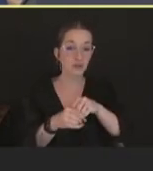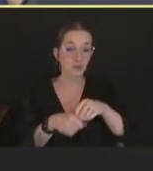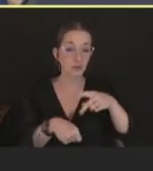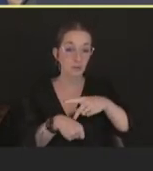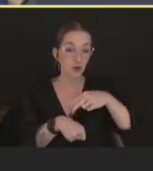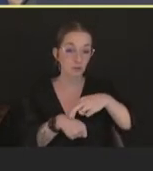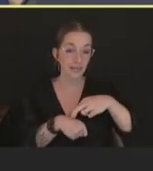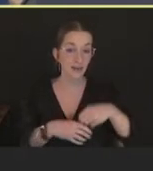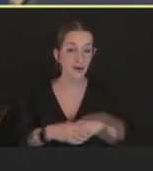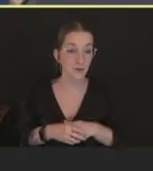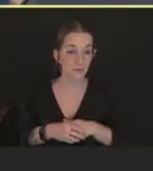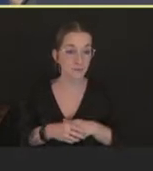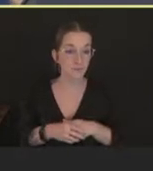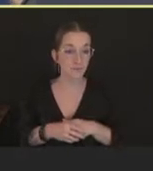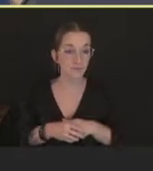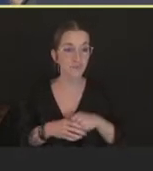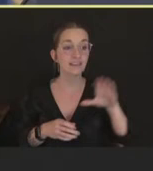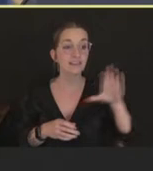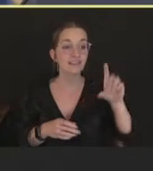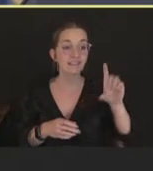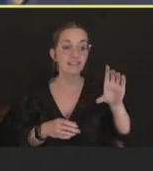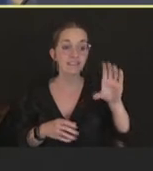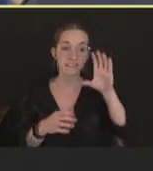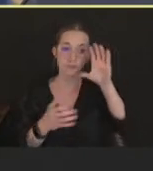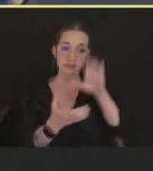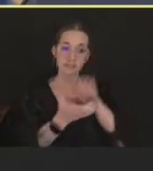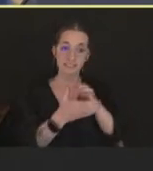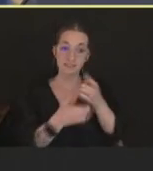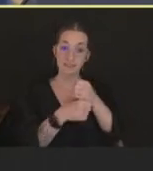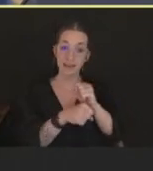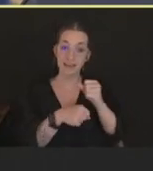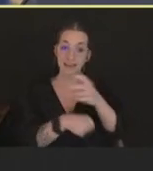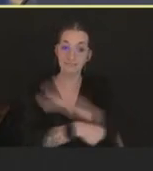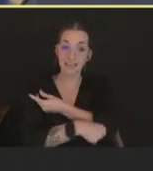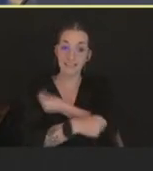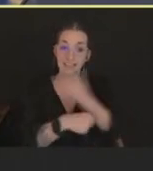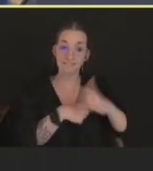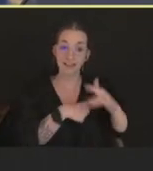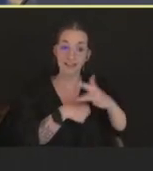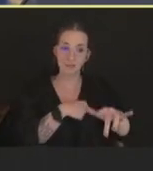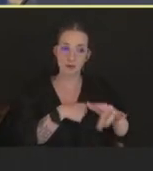CDC believes that making vaccines available is one of several important strategies to mitigate